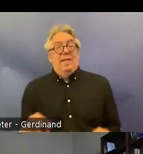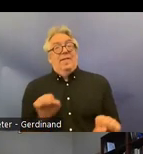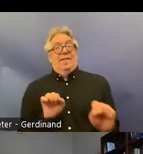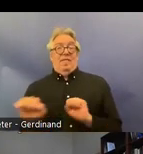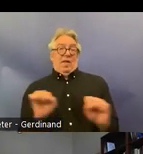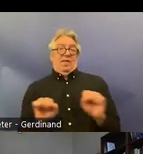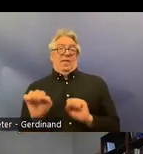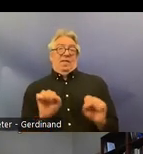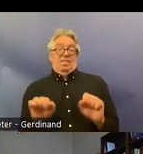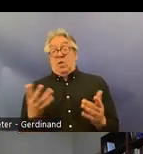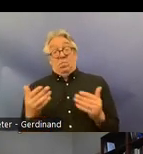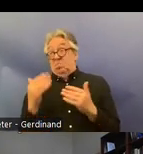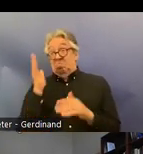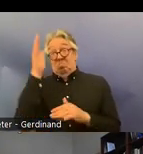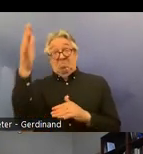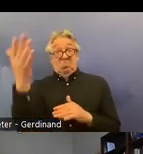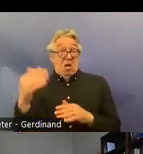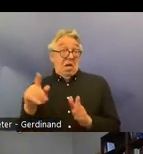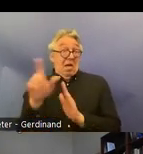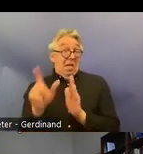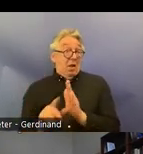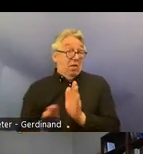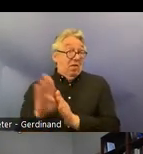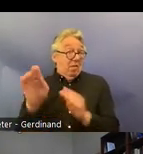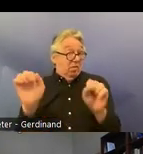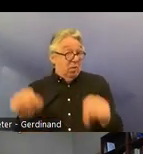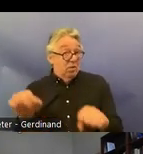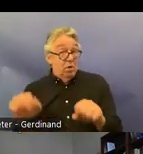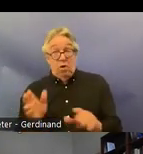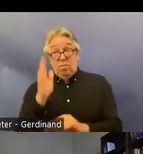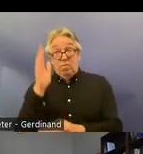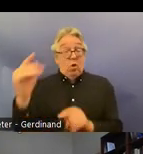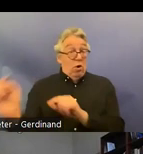discuss discussions and further legal developments um to consider whether they